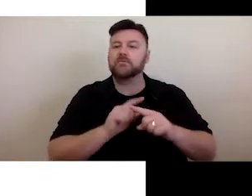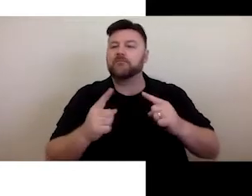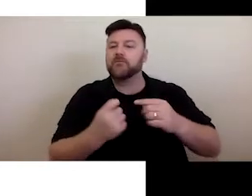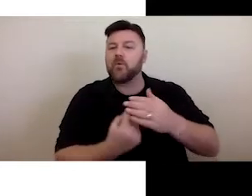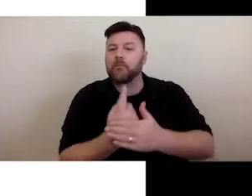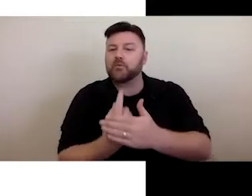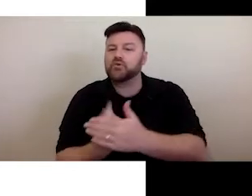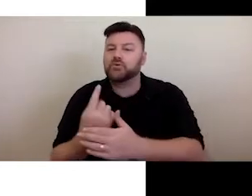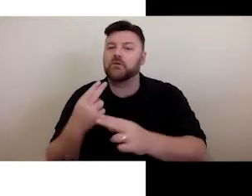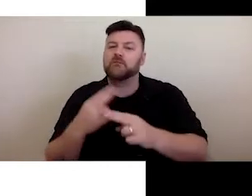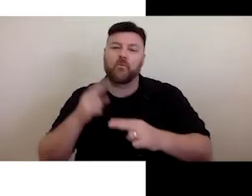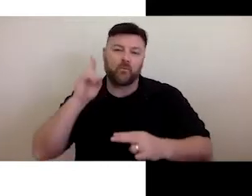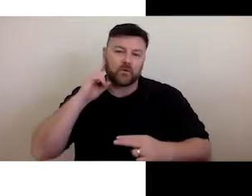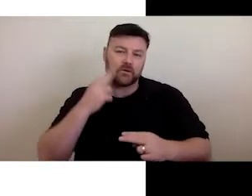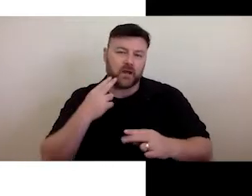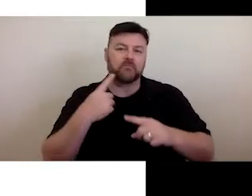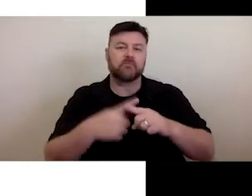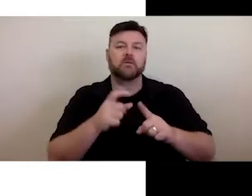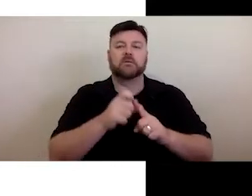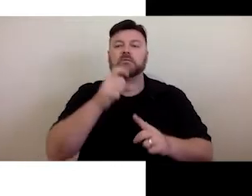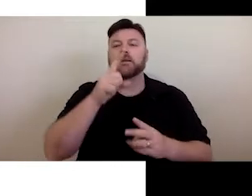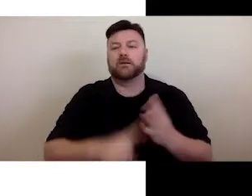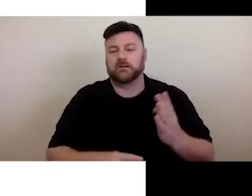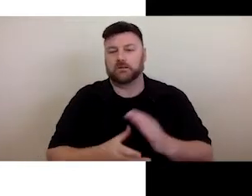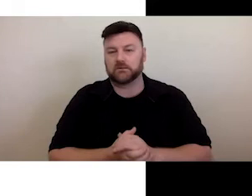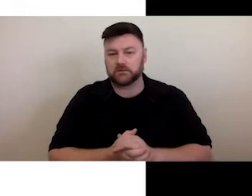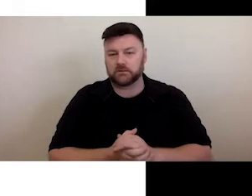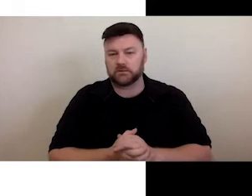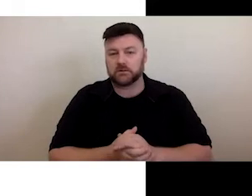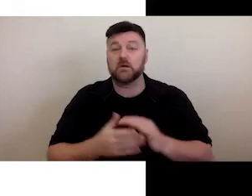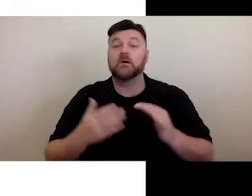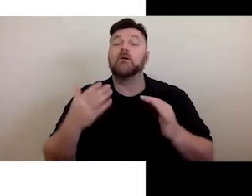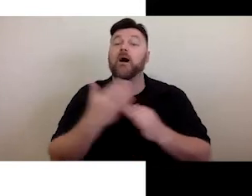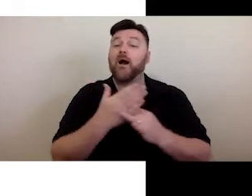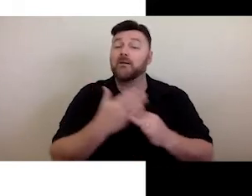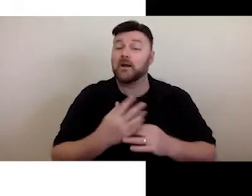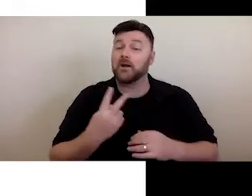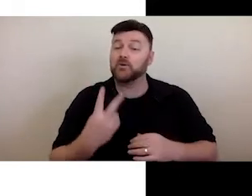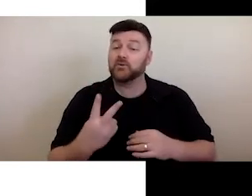Access2Arts is committed to meeting best-practice models in